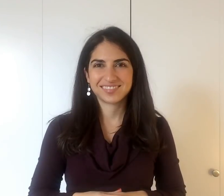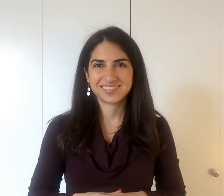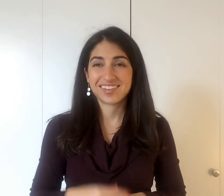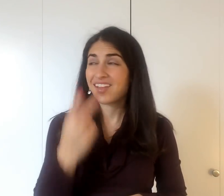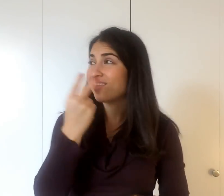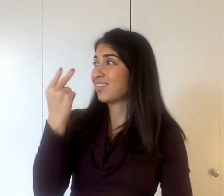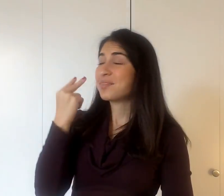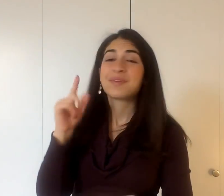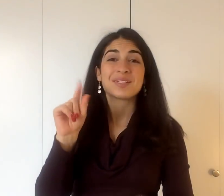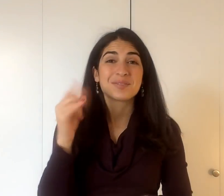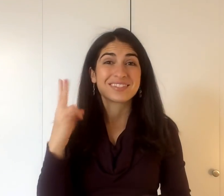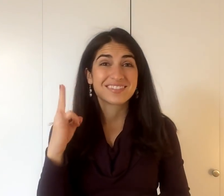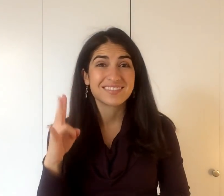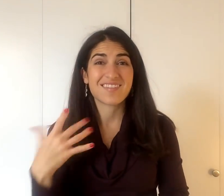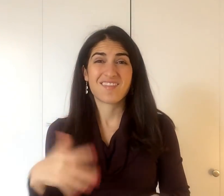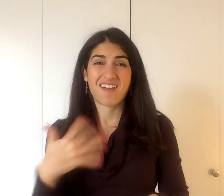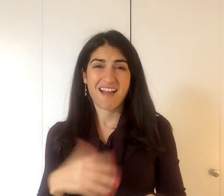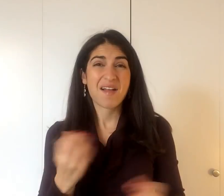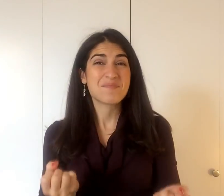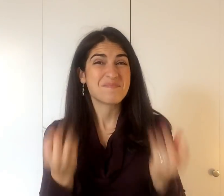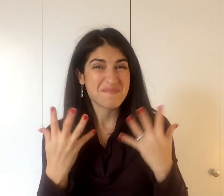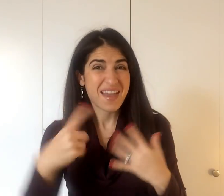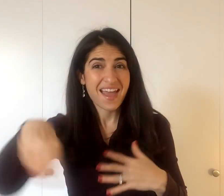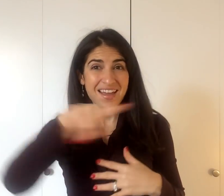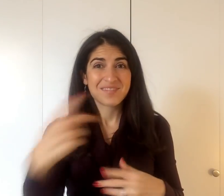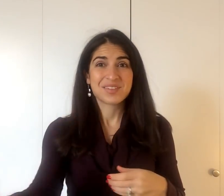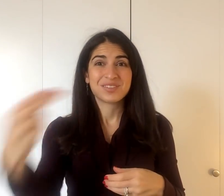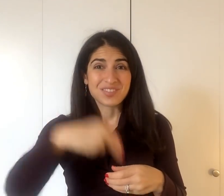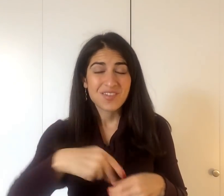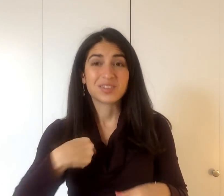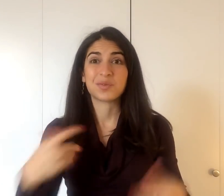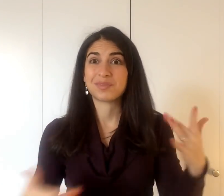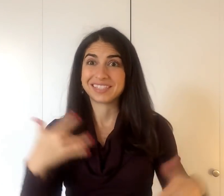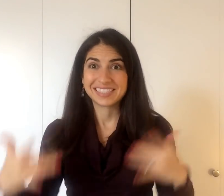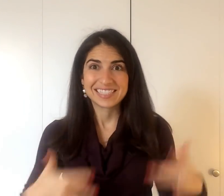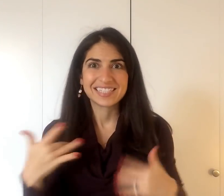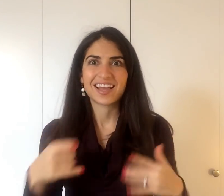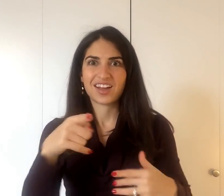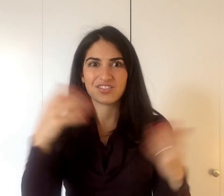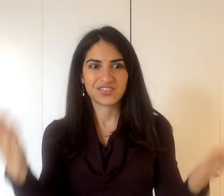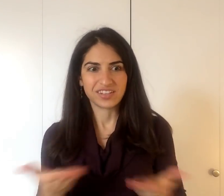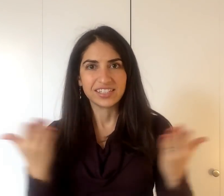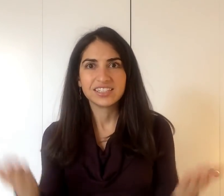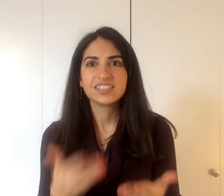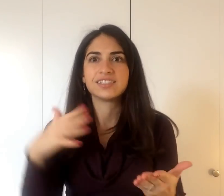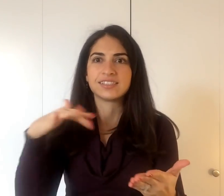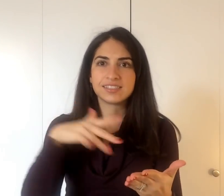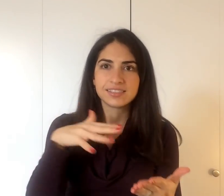Looking back on 2017, wow so many of you have joined. I'm so excited that you're